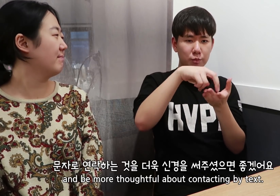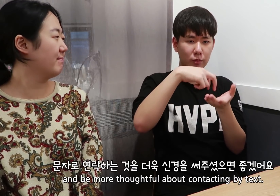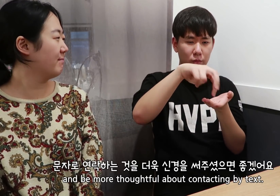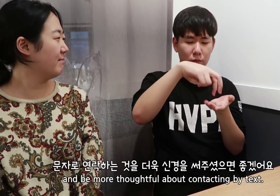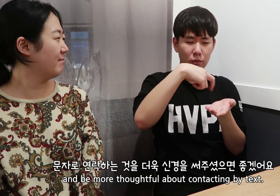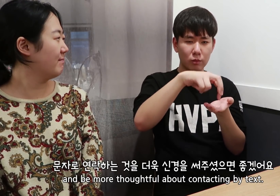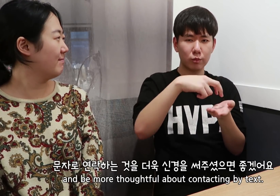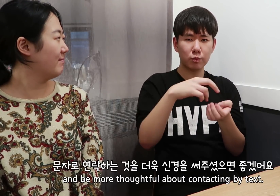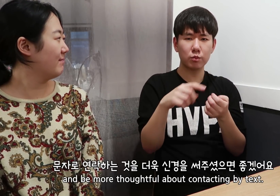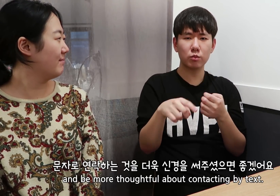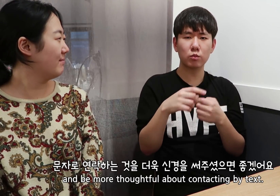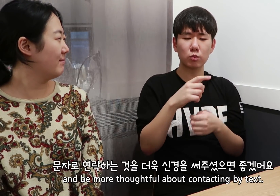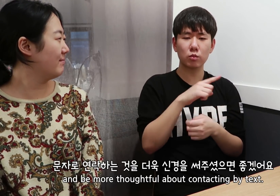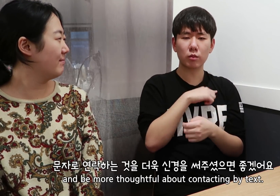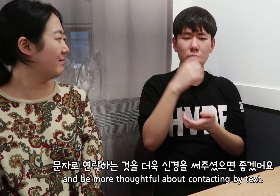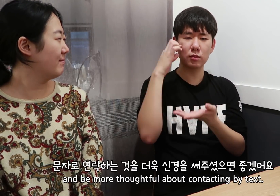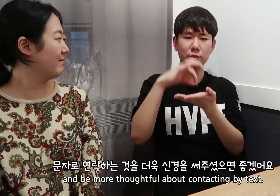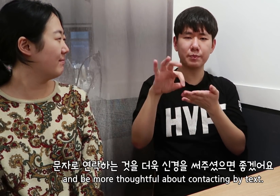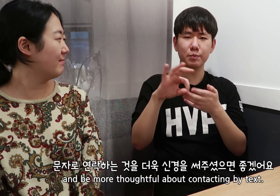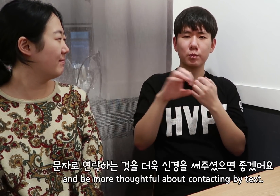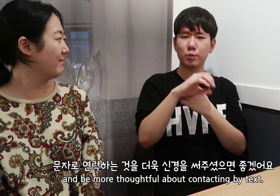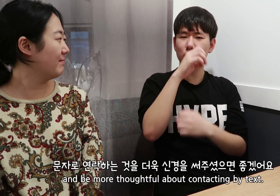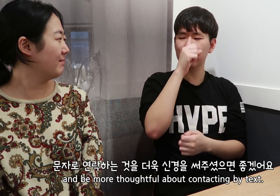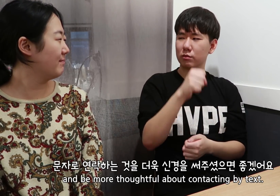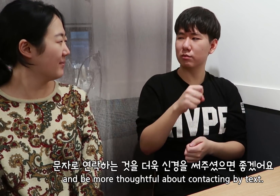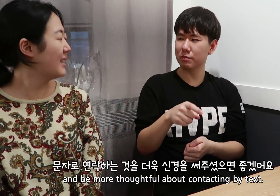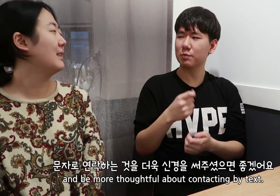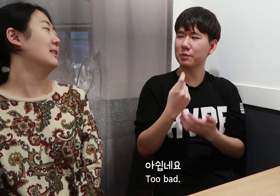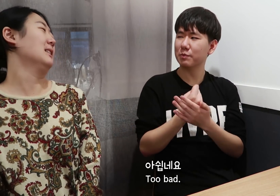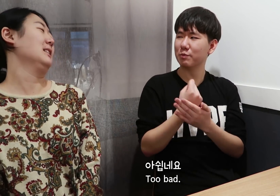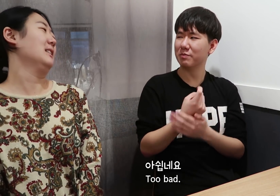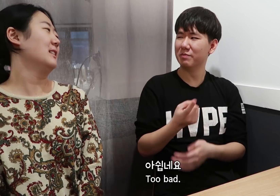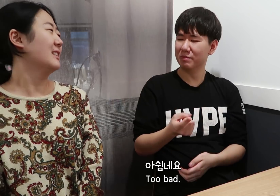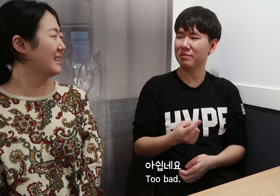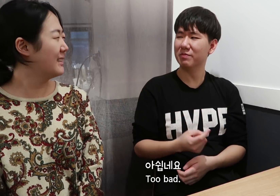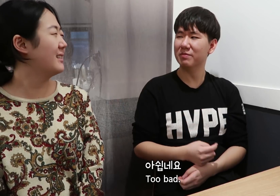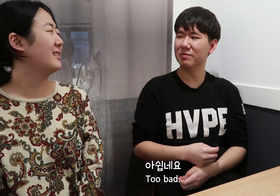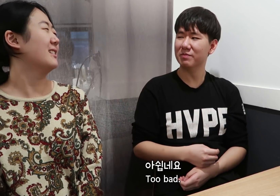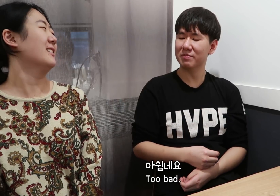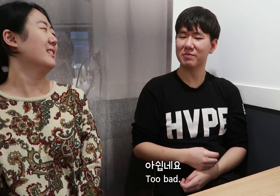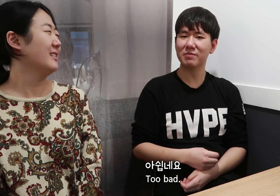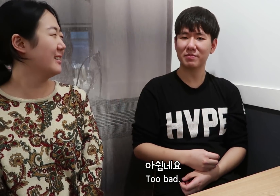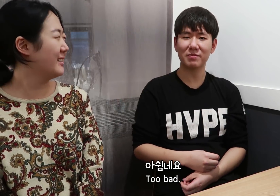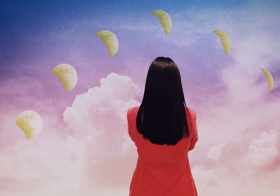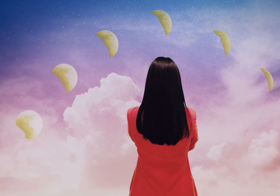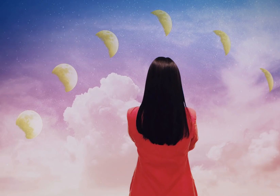and be more thoughtful about contacting by text. Too bad.